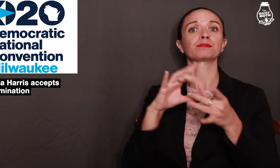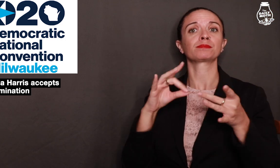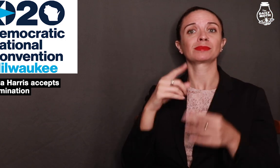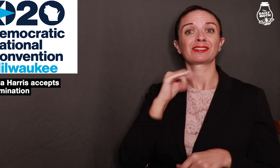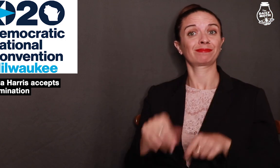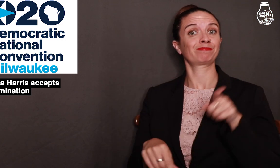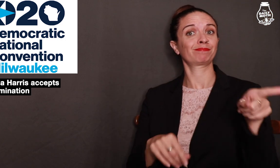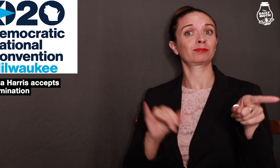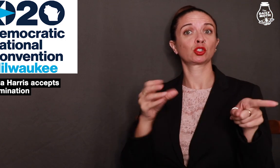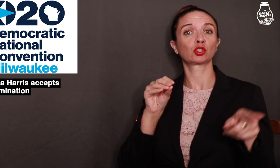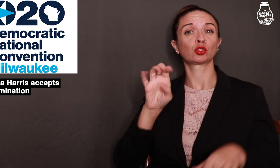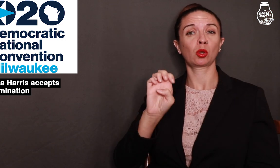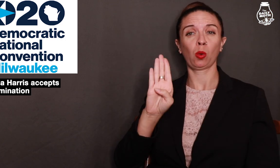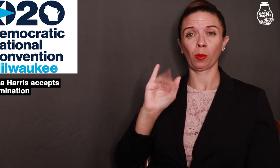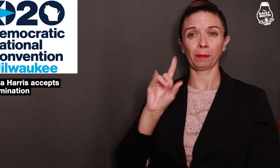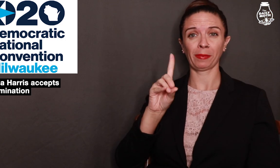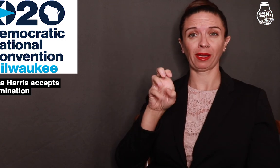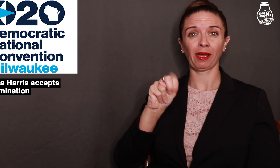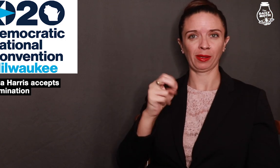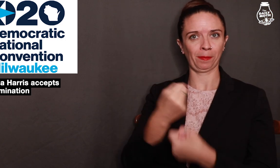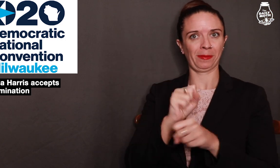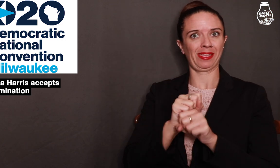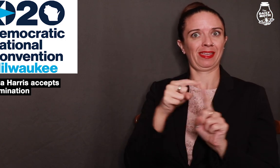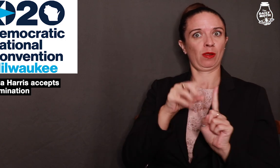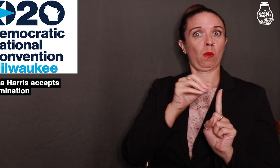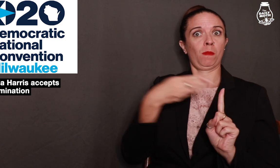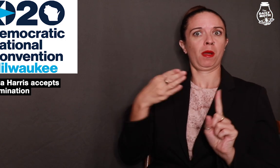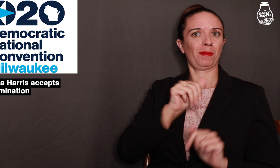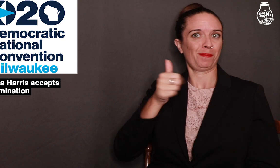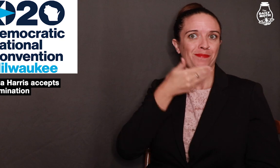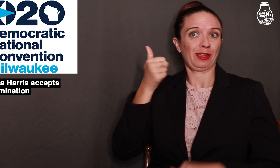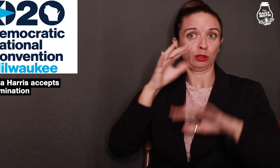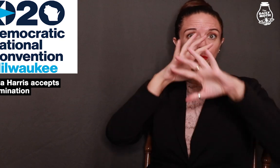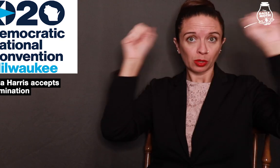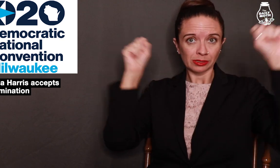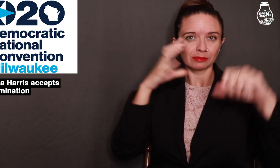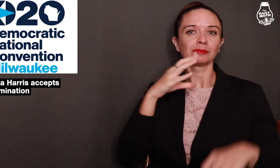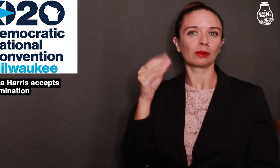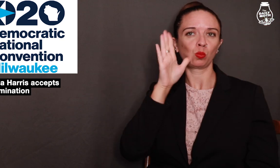He said Joe Biden made him a better president and